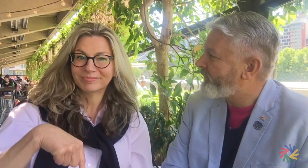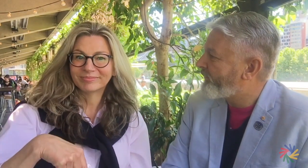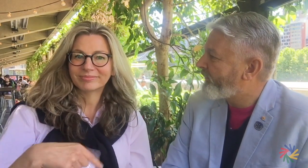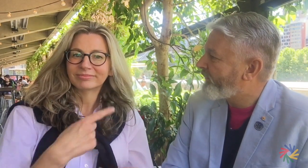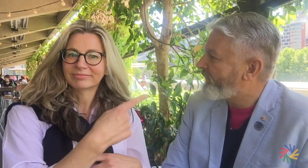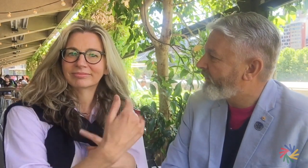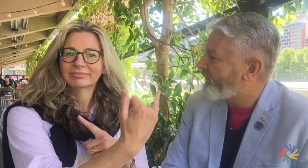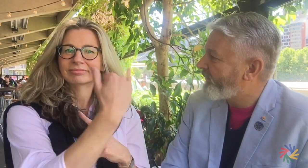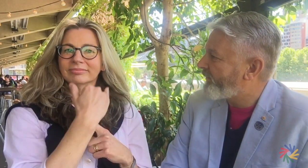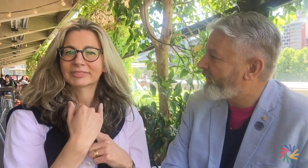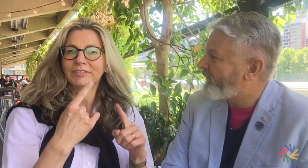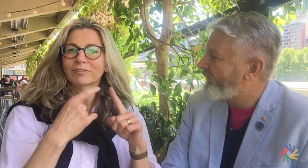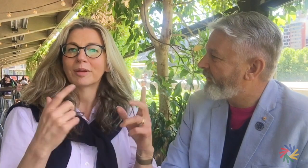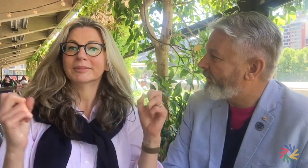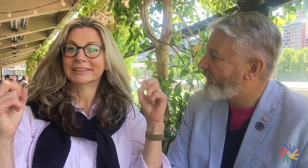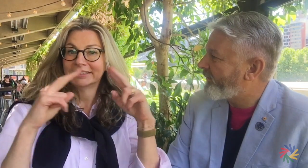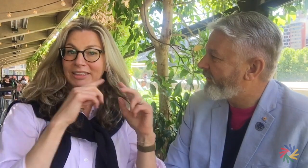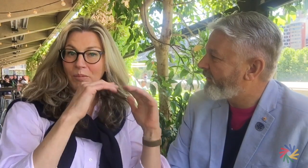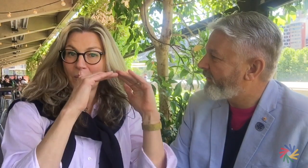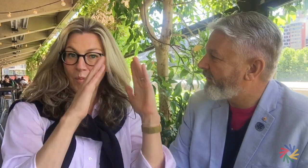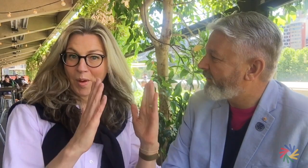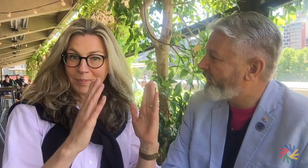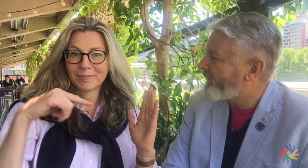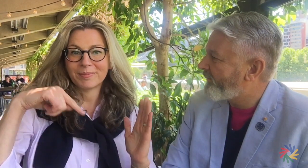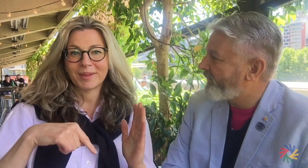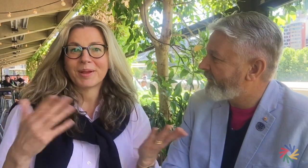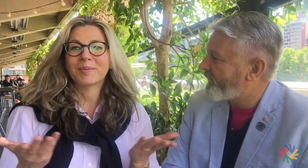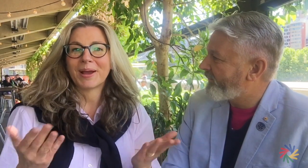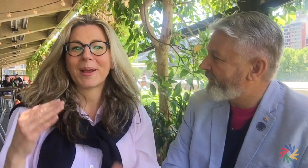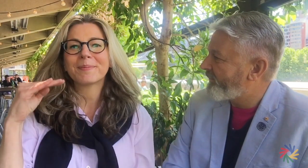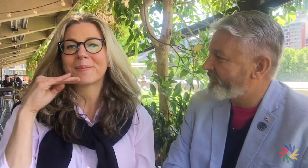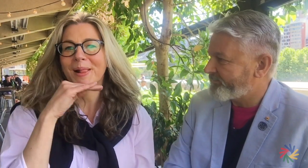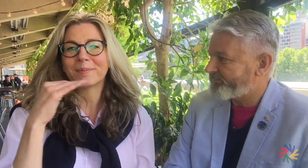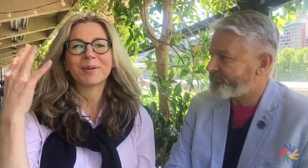Sure. Colin has flown in today from Sydney for this meeting in my home city, marvellous Melbourne!